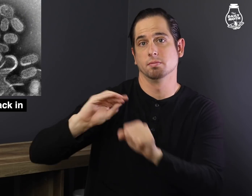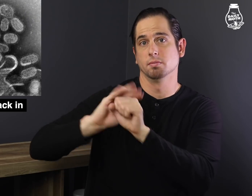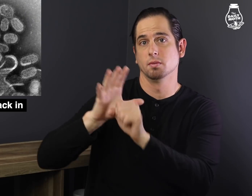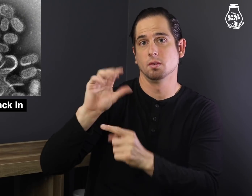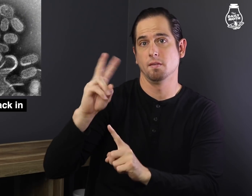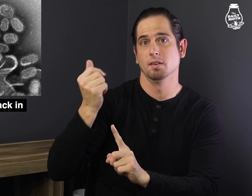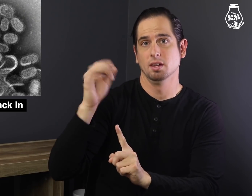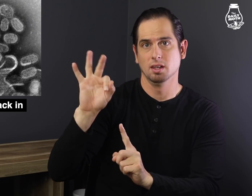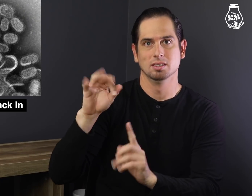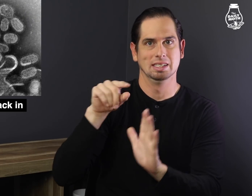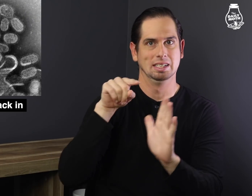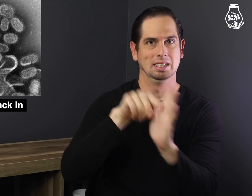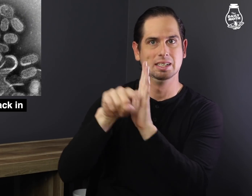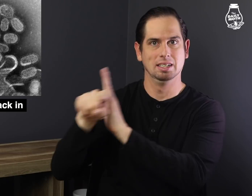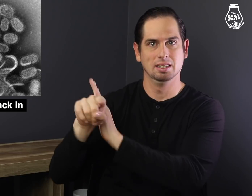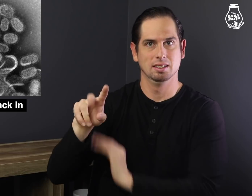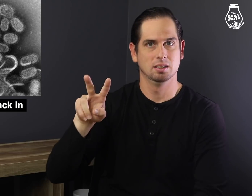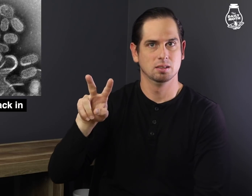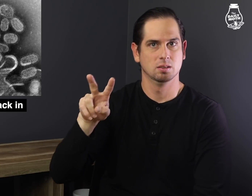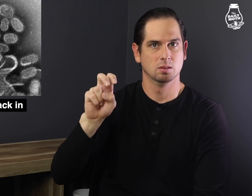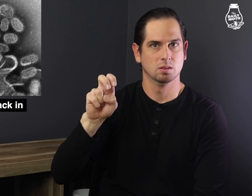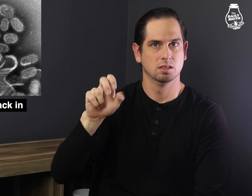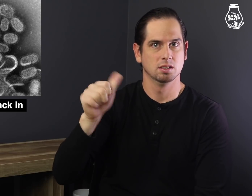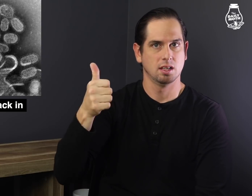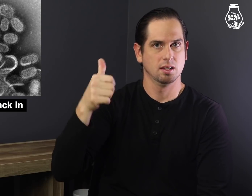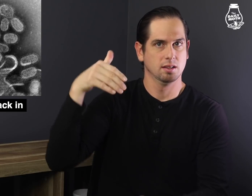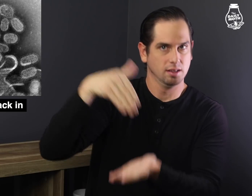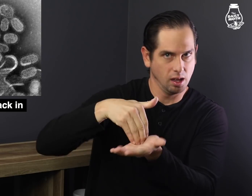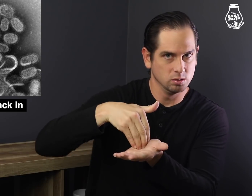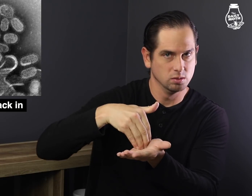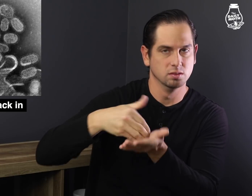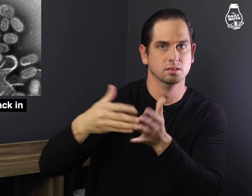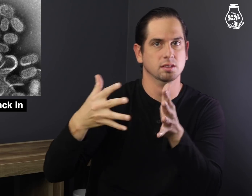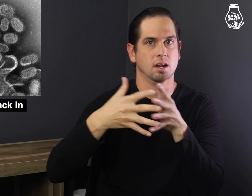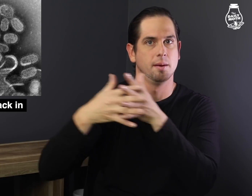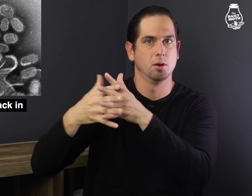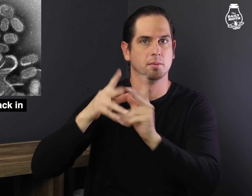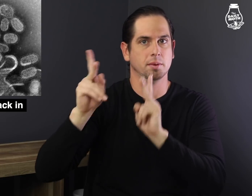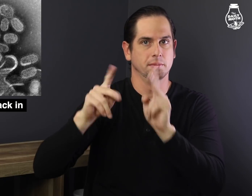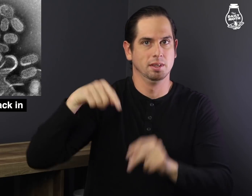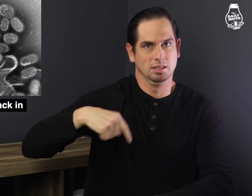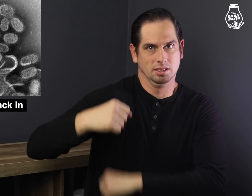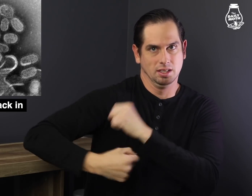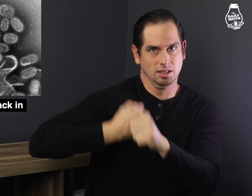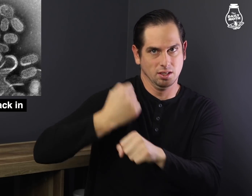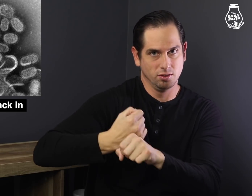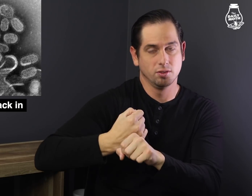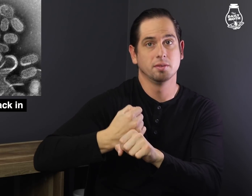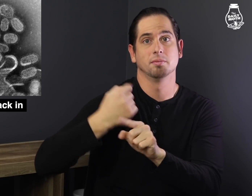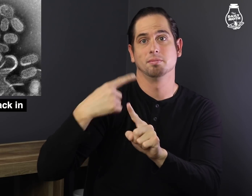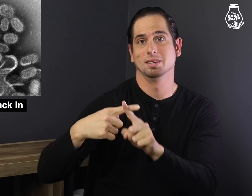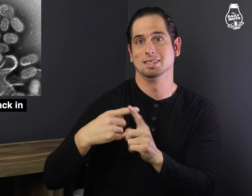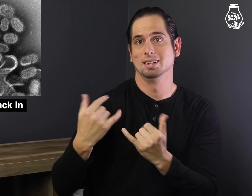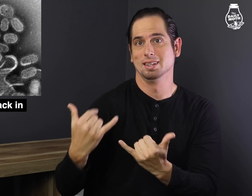Covid-19 has killed 210,000 Americans this year and as